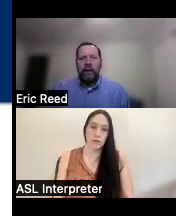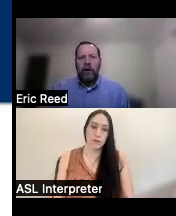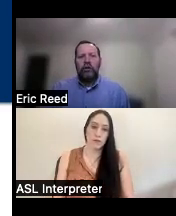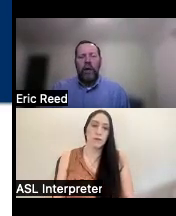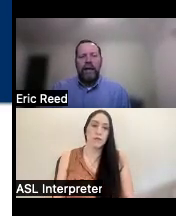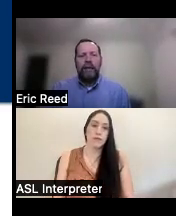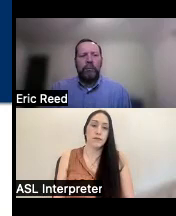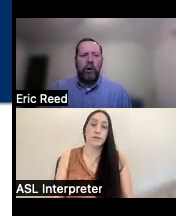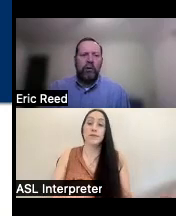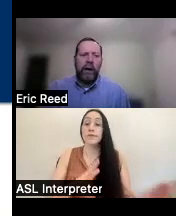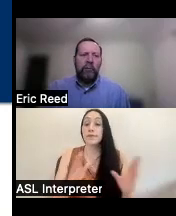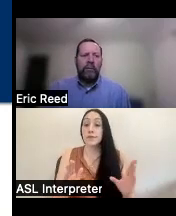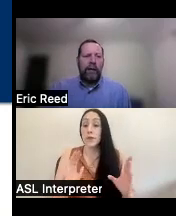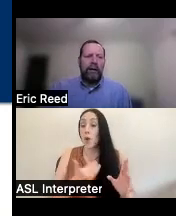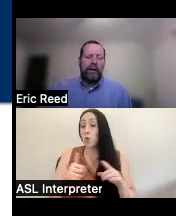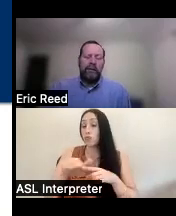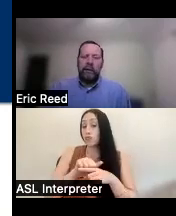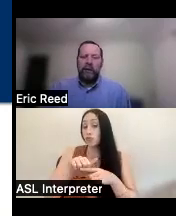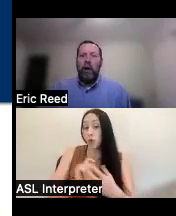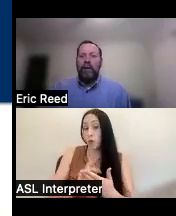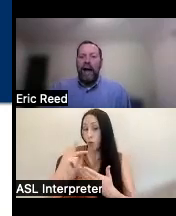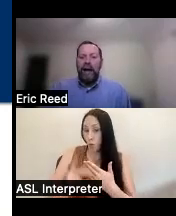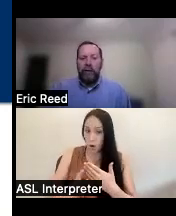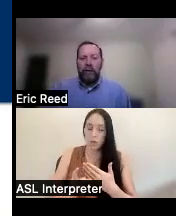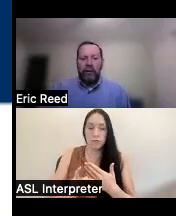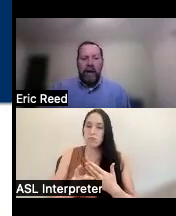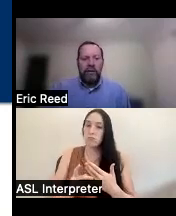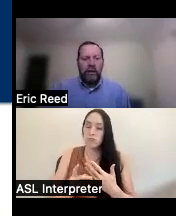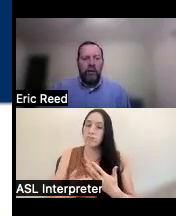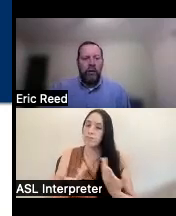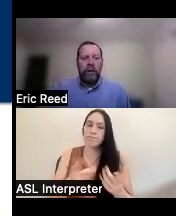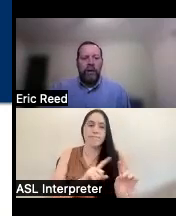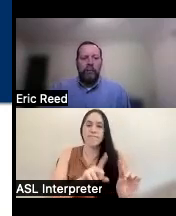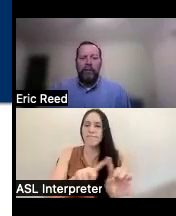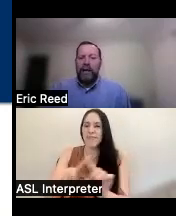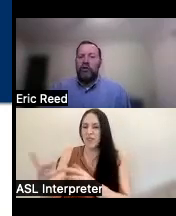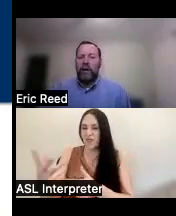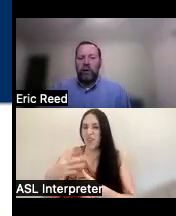our training program uh can involve a lot of different things so we can provide General